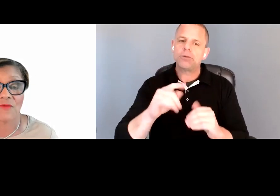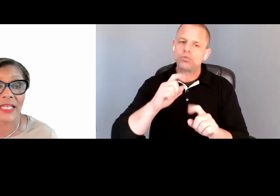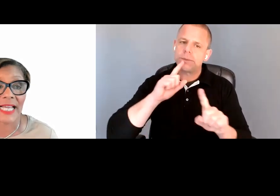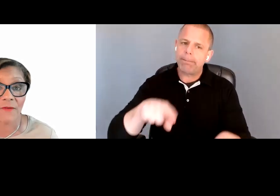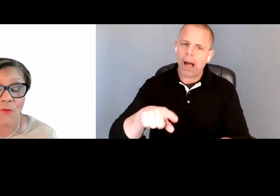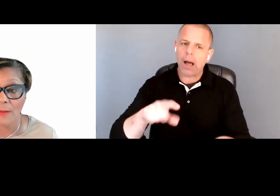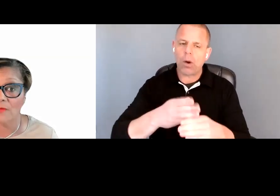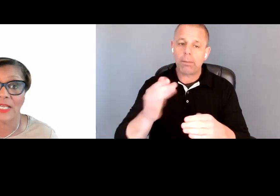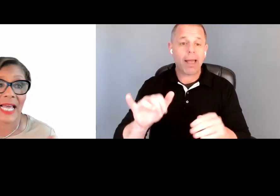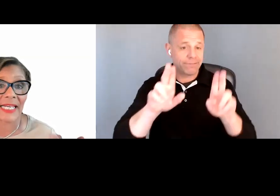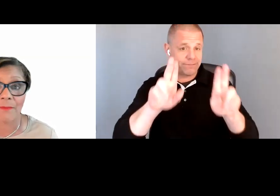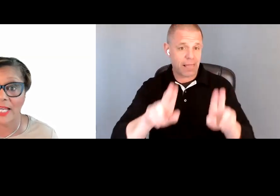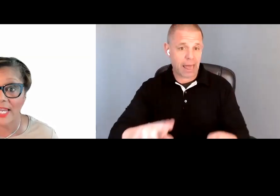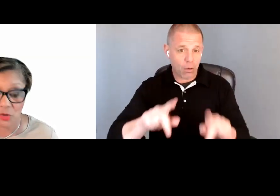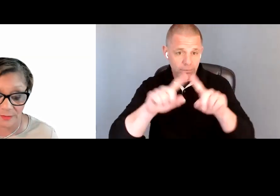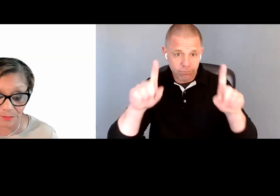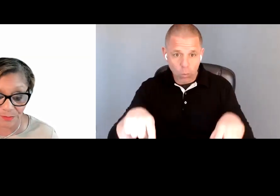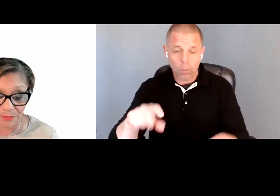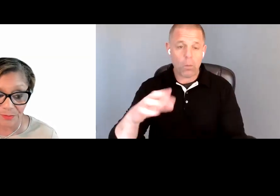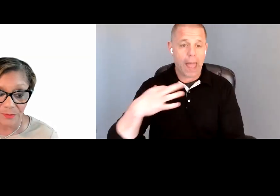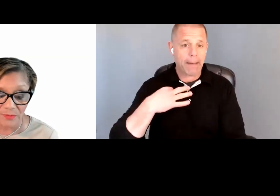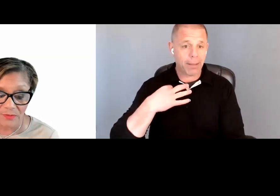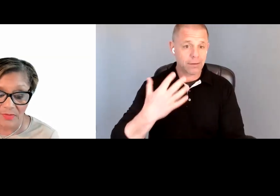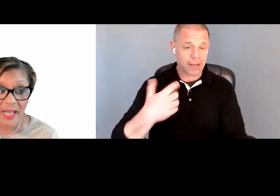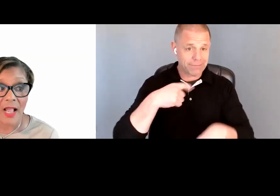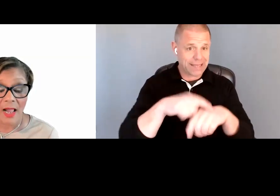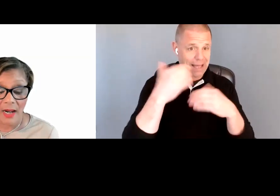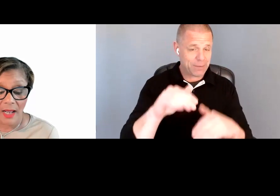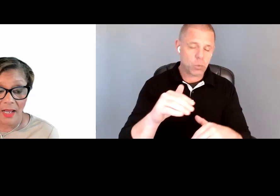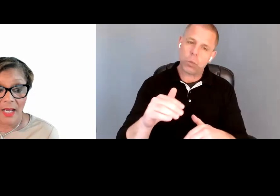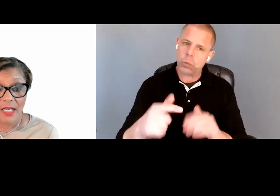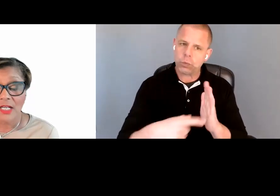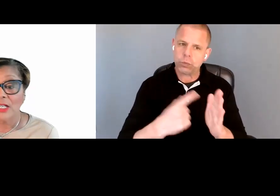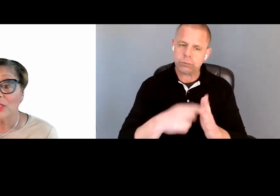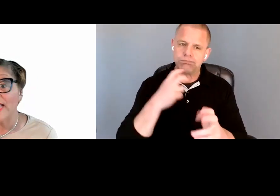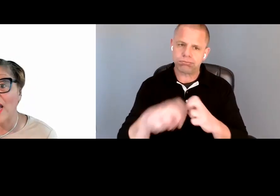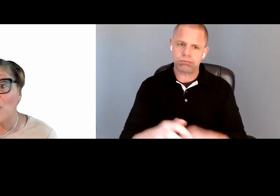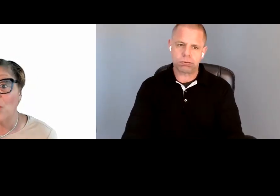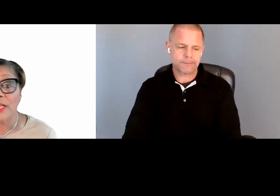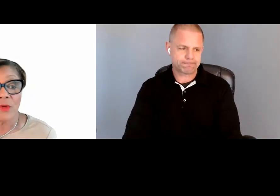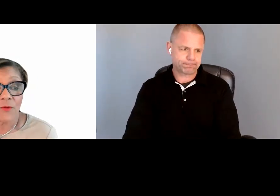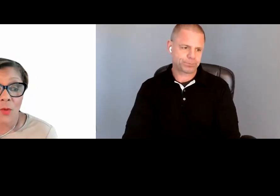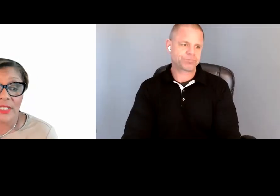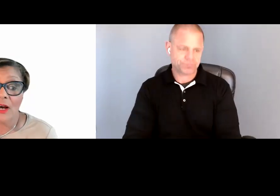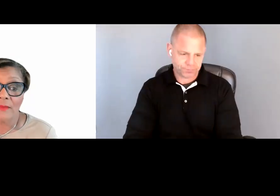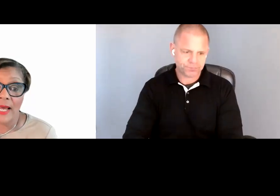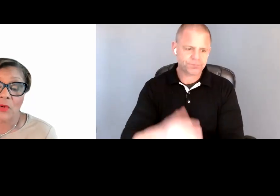filling out a form or filling out an application. So now we are going to move forward and talk about